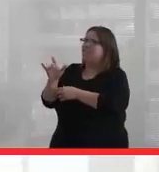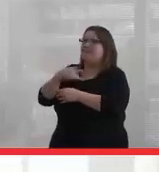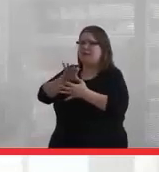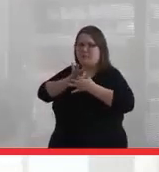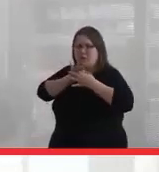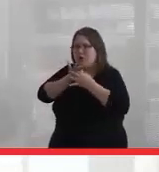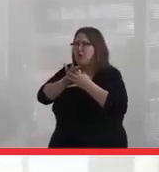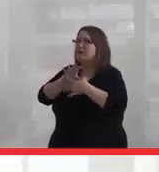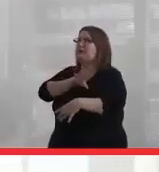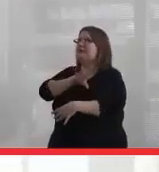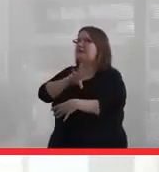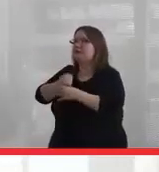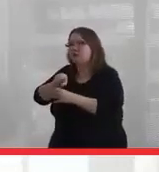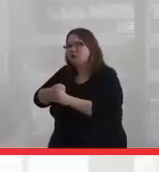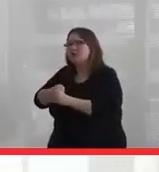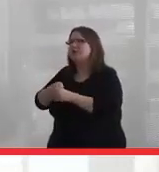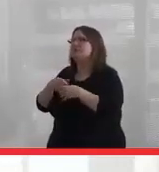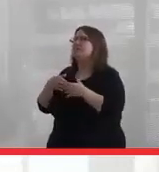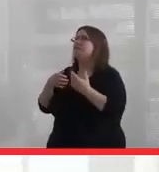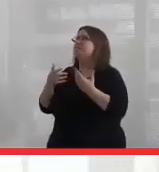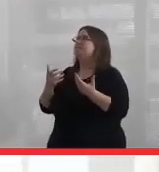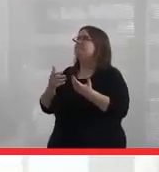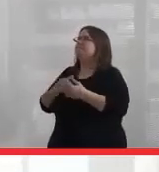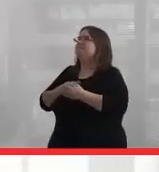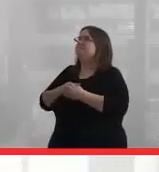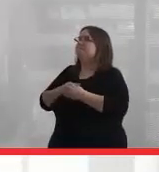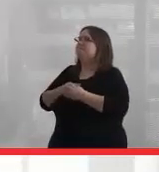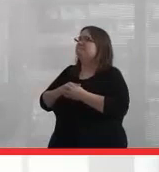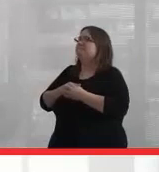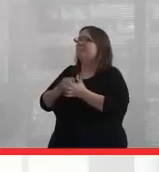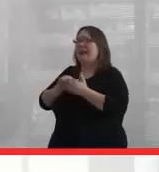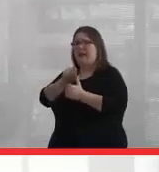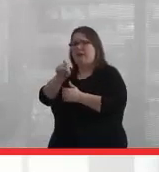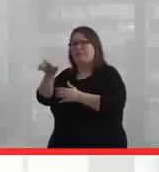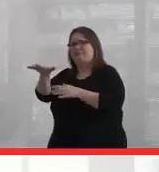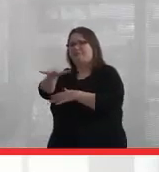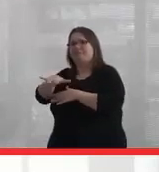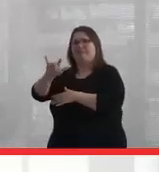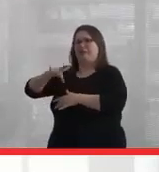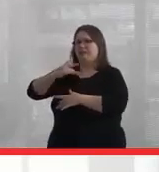inclusion and how they felt about being a part